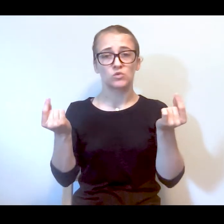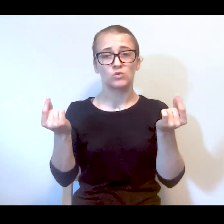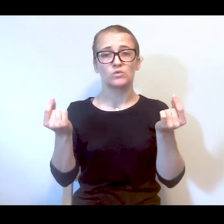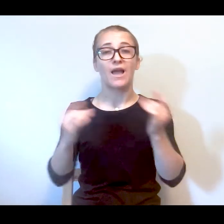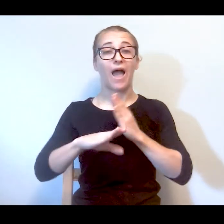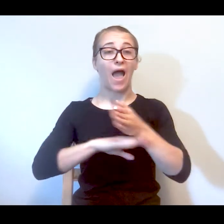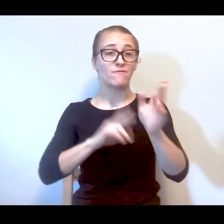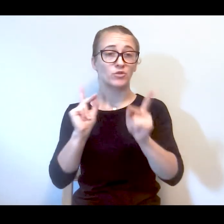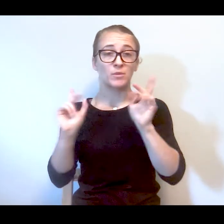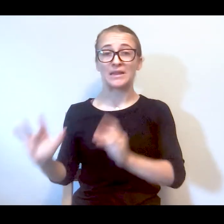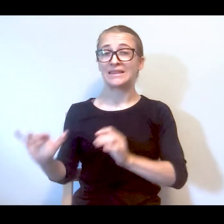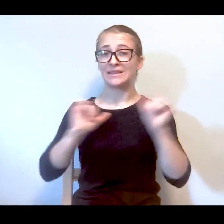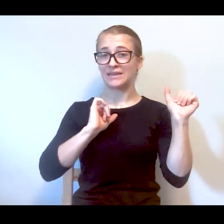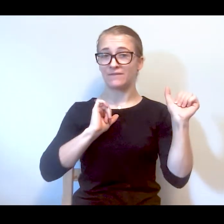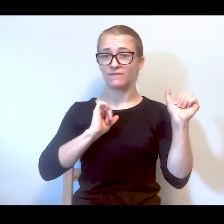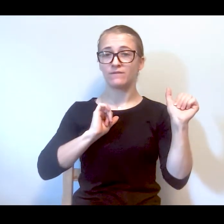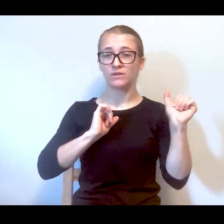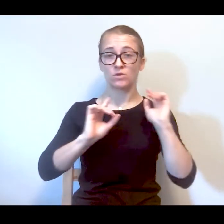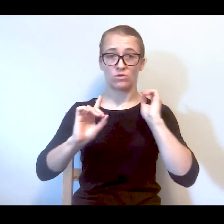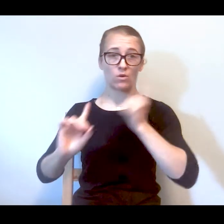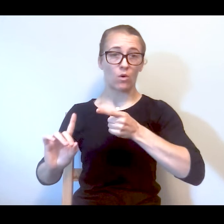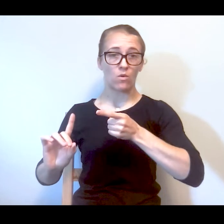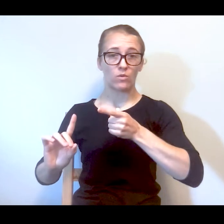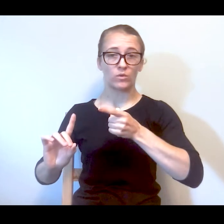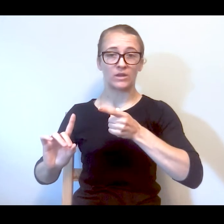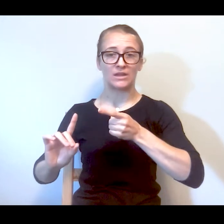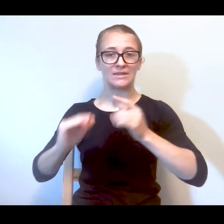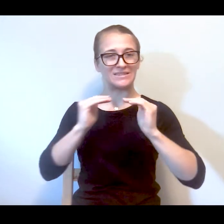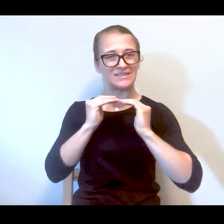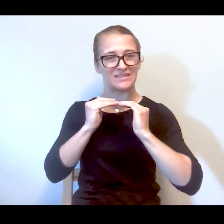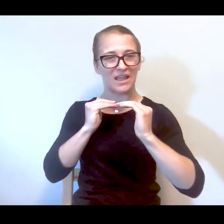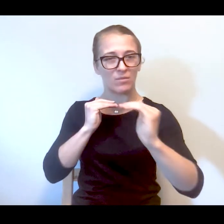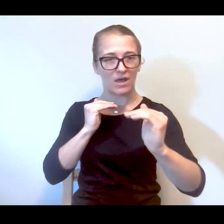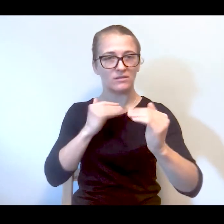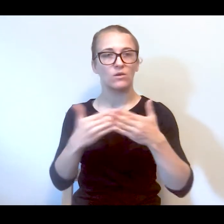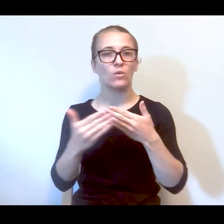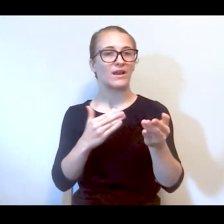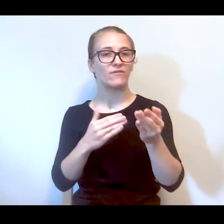respite center is after people leave. So the goal is to stabilize whatever the immediate crisis is